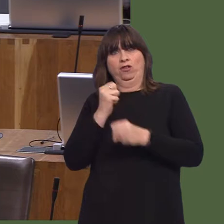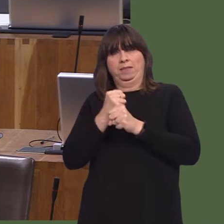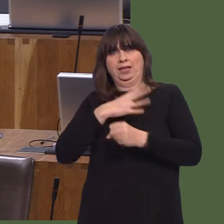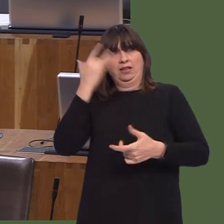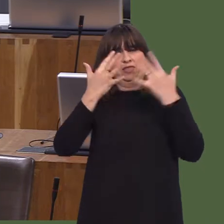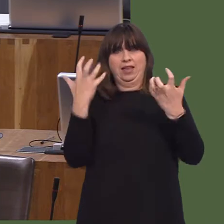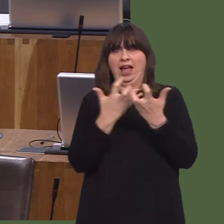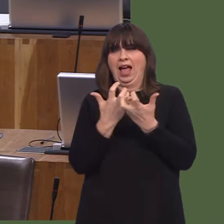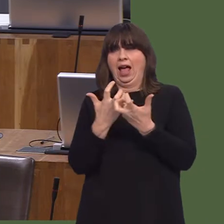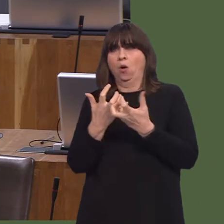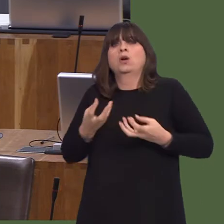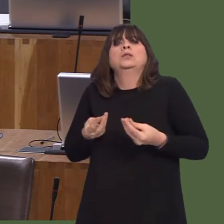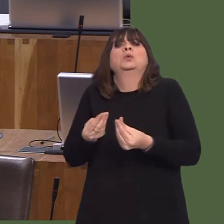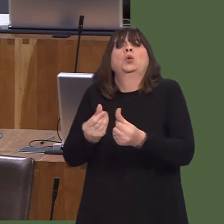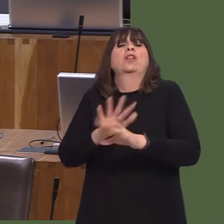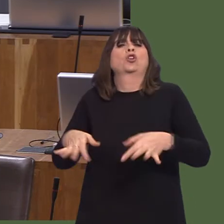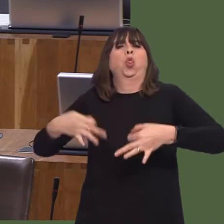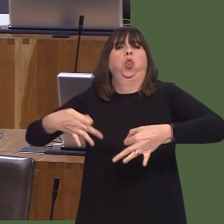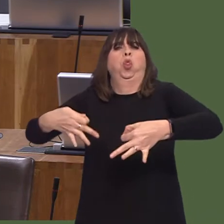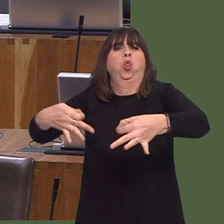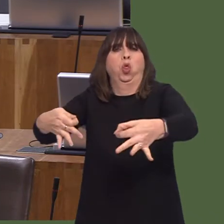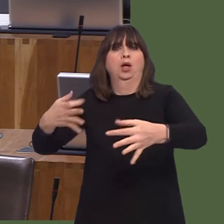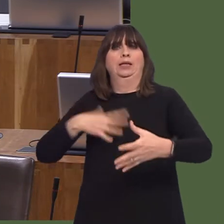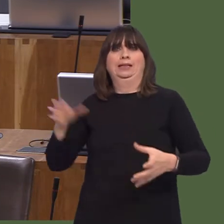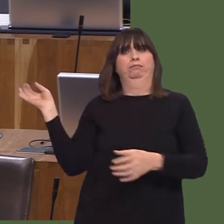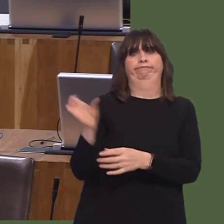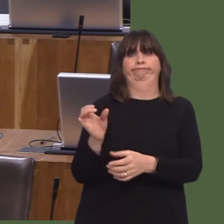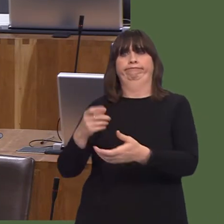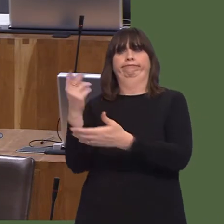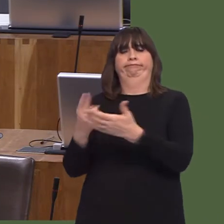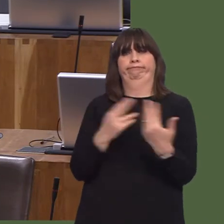There are many issues there that the leader of UKIP has rightly highlightedómoral issues.